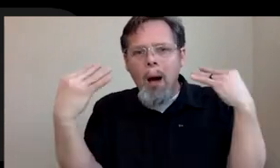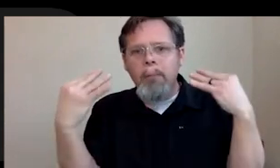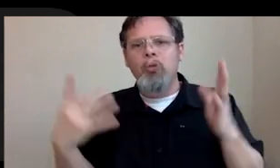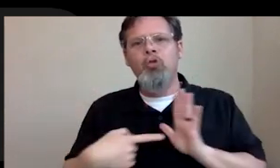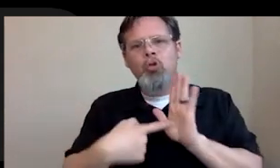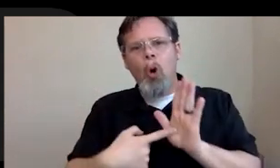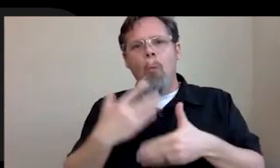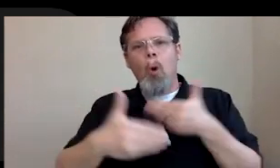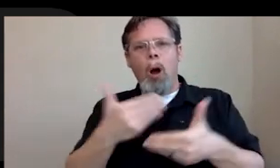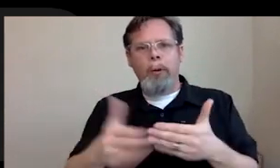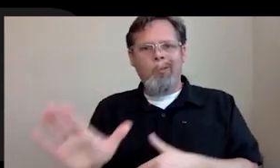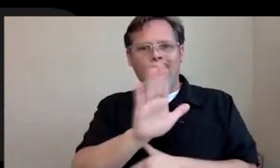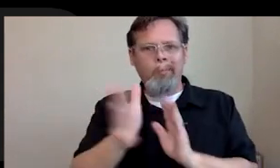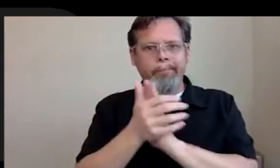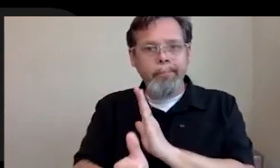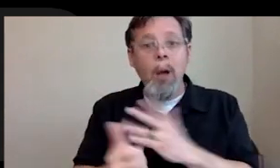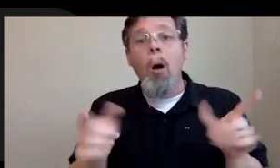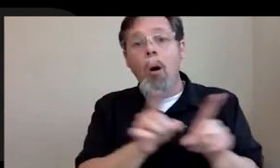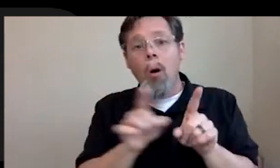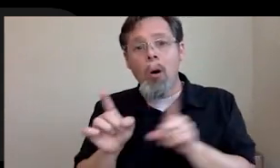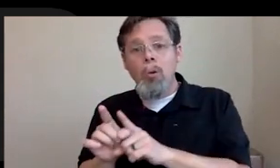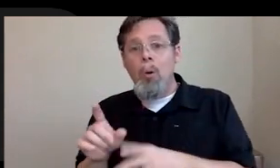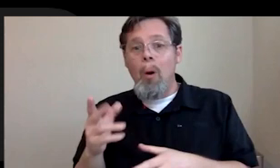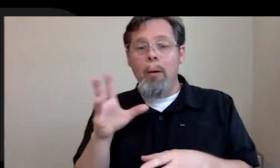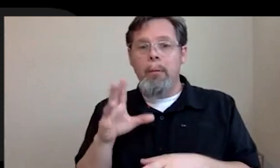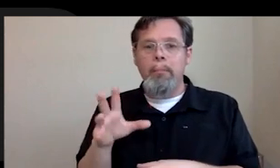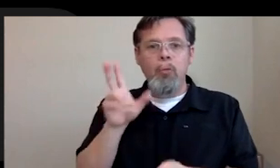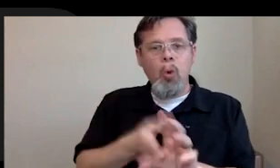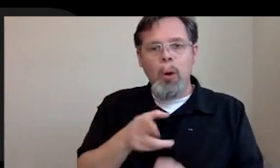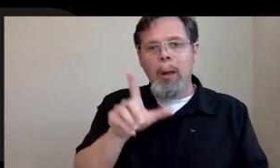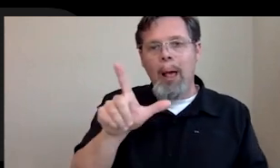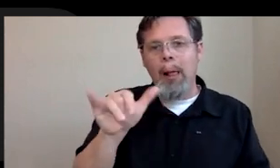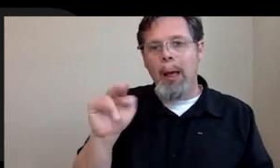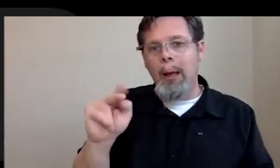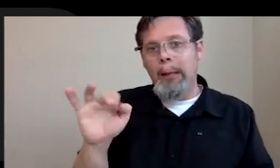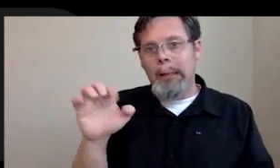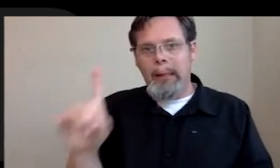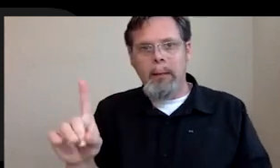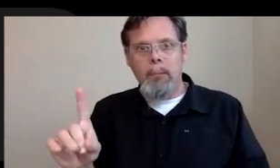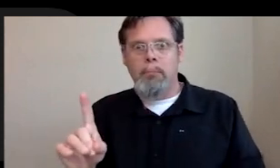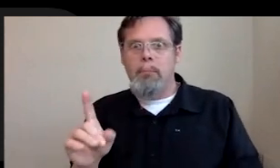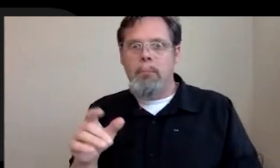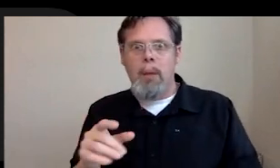what I can do. I would also be on LinkedIn like a savage, like I would pick a day as my LinkedIn day